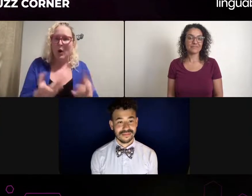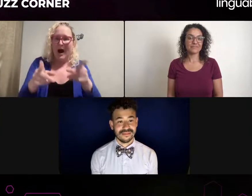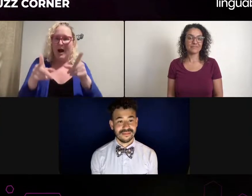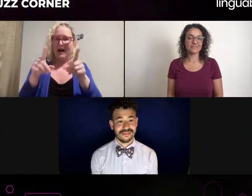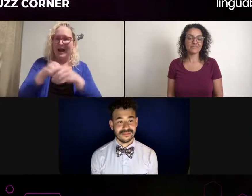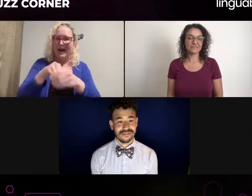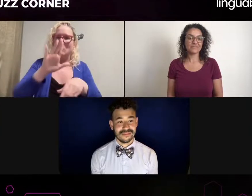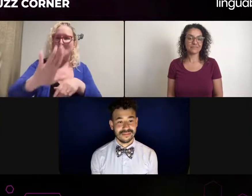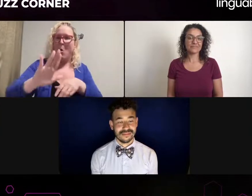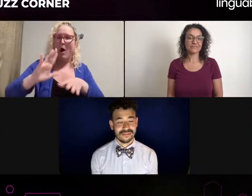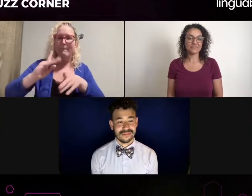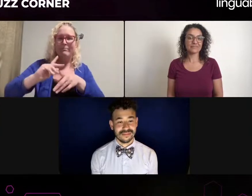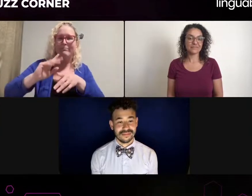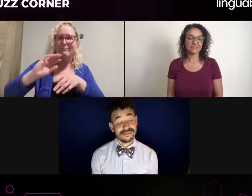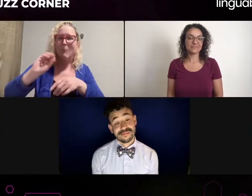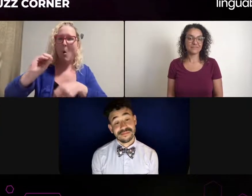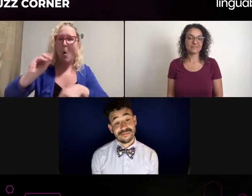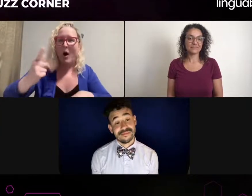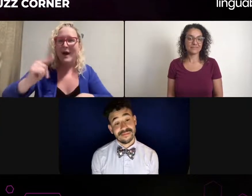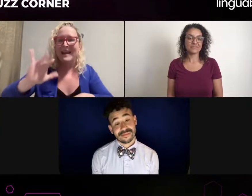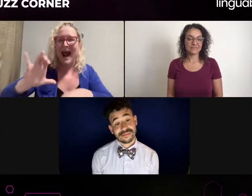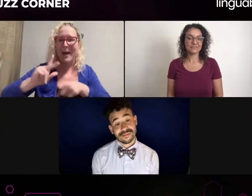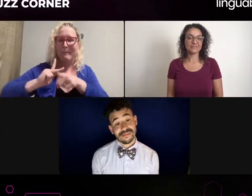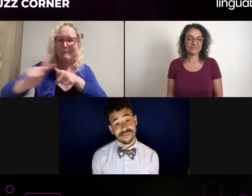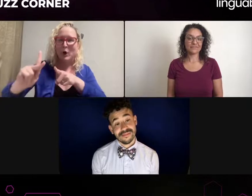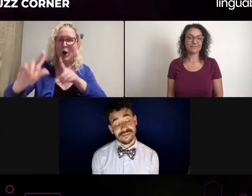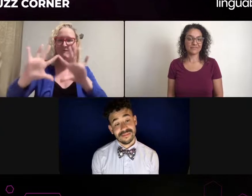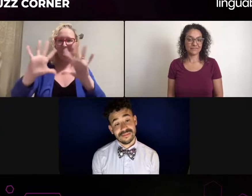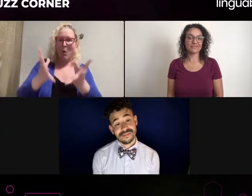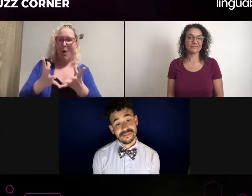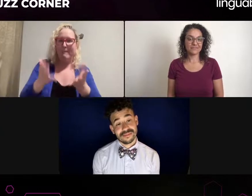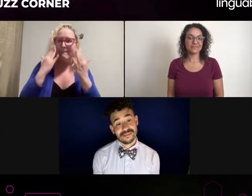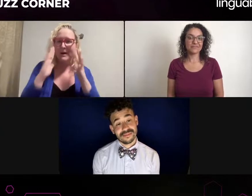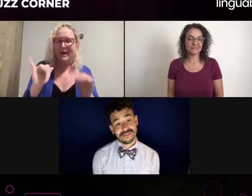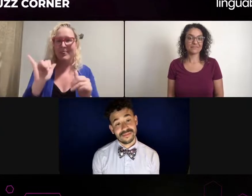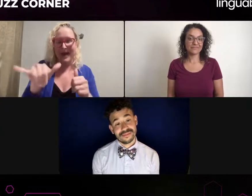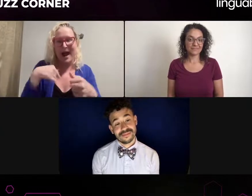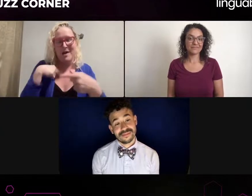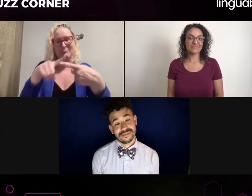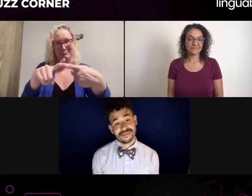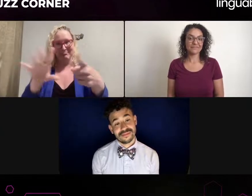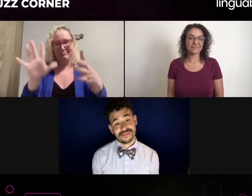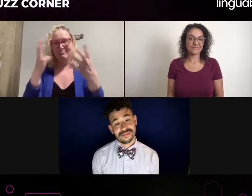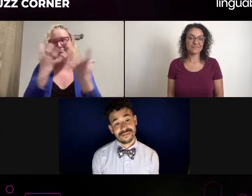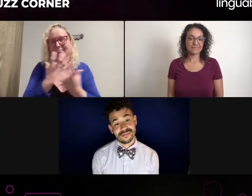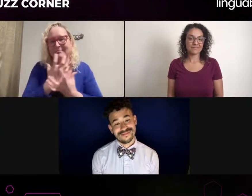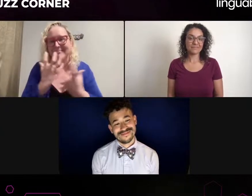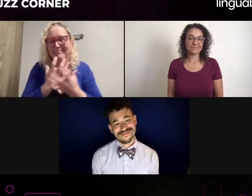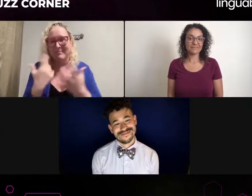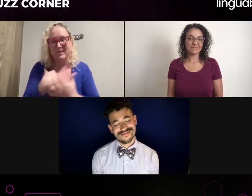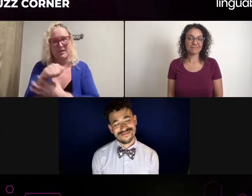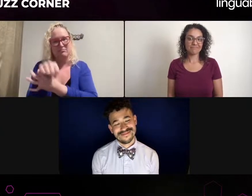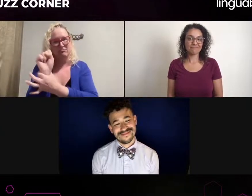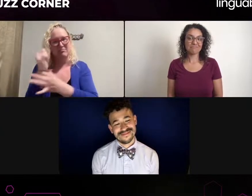And in the interpreting field now they have research about this thing called role space.